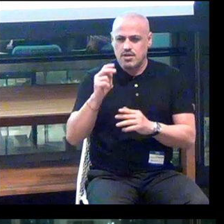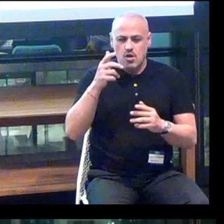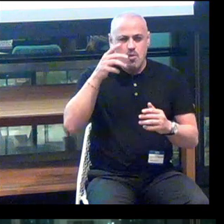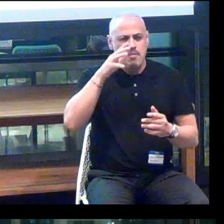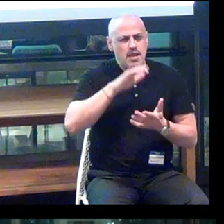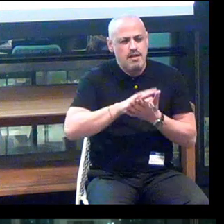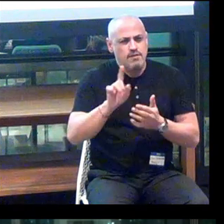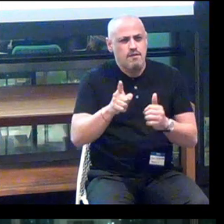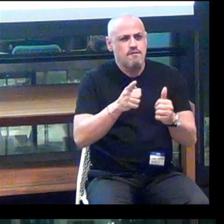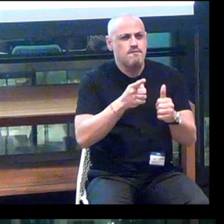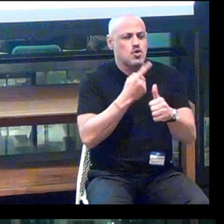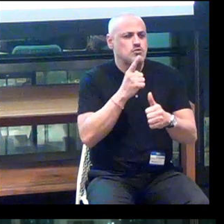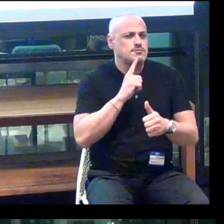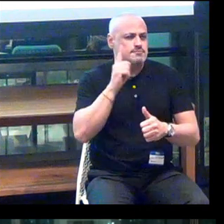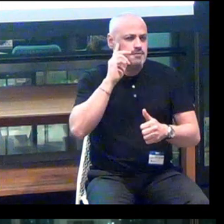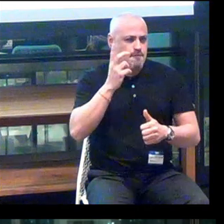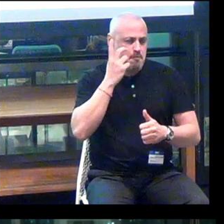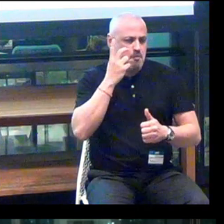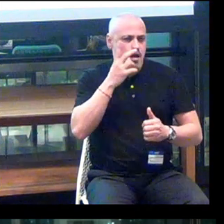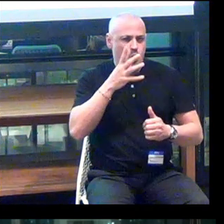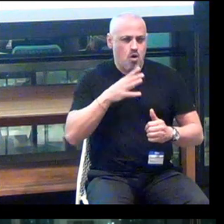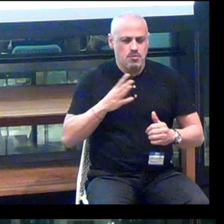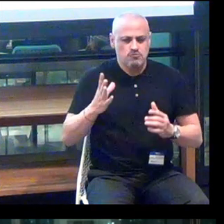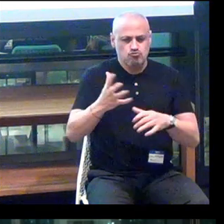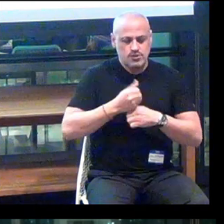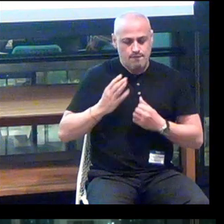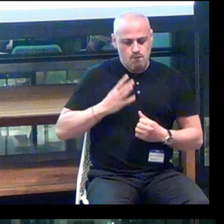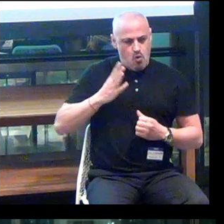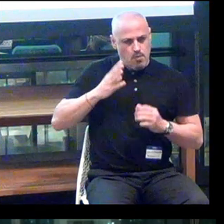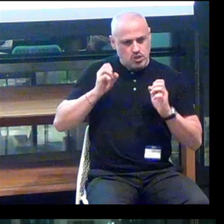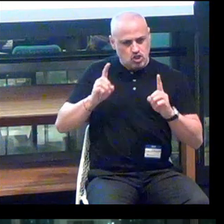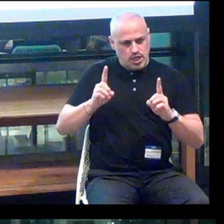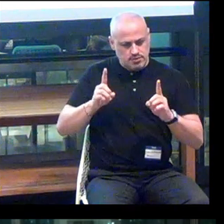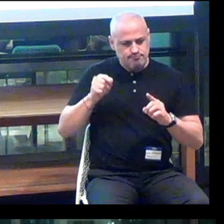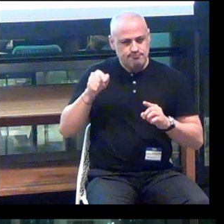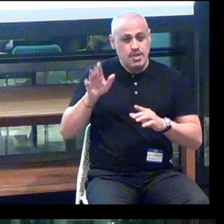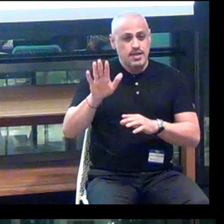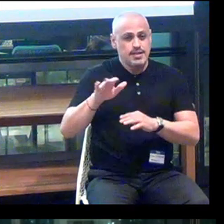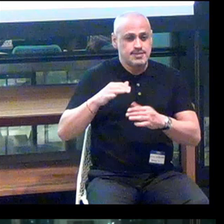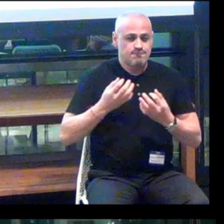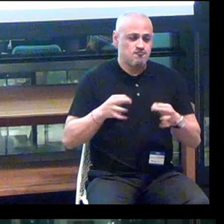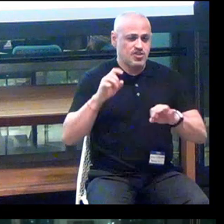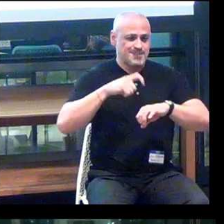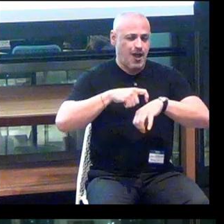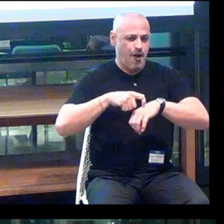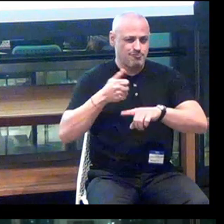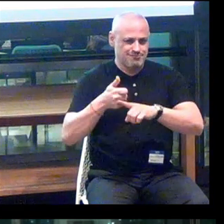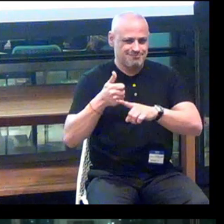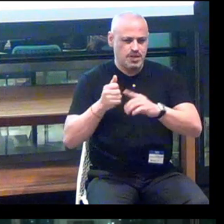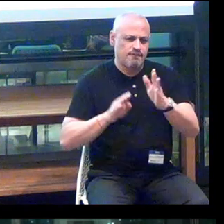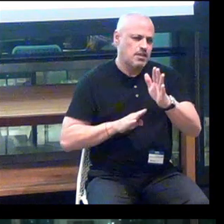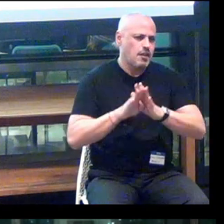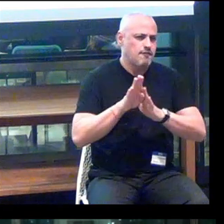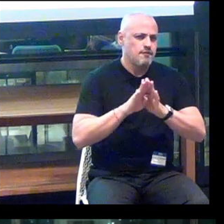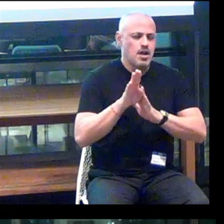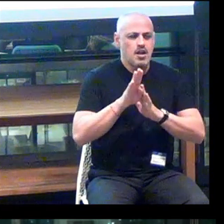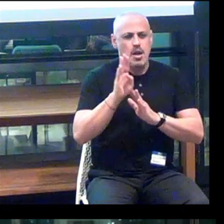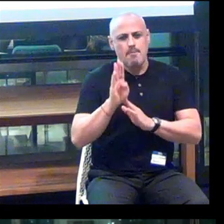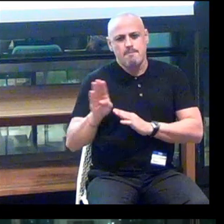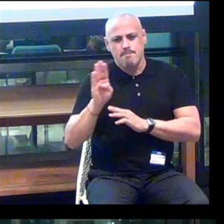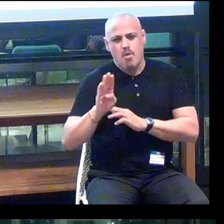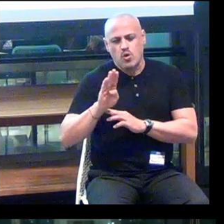woman to receive a formal education, and he in his spare time developed Boston Line Type,